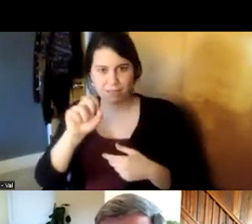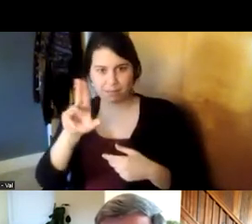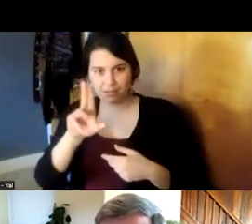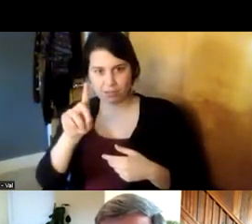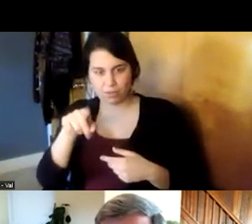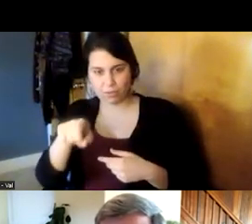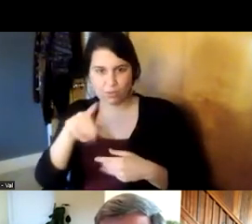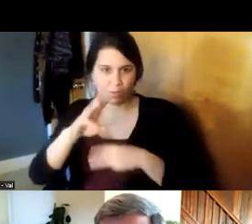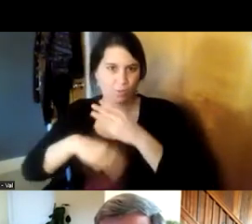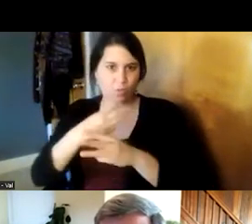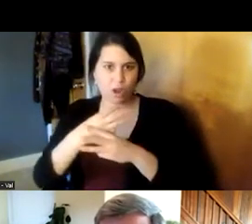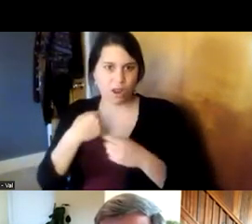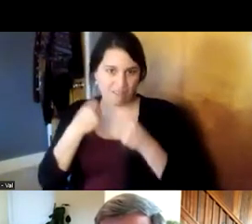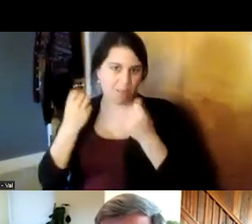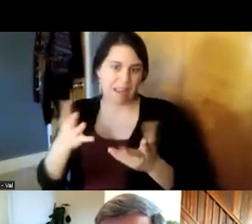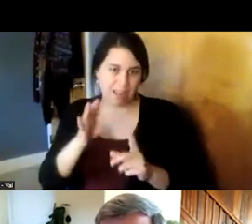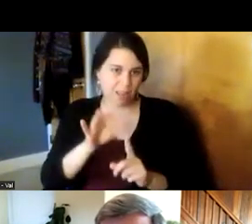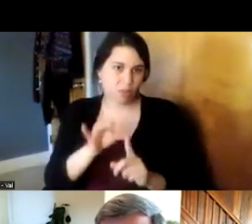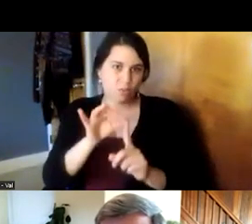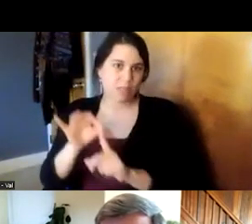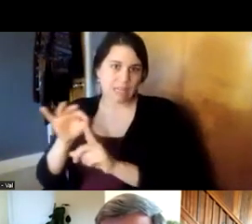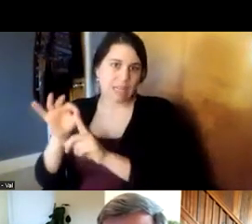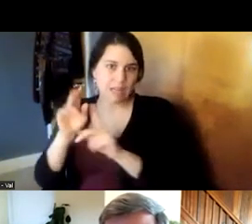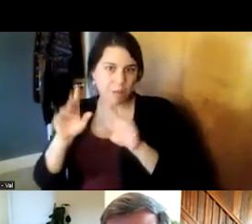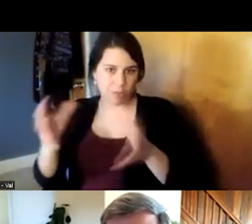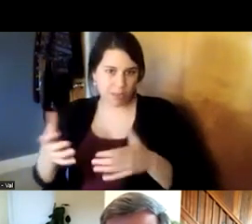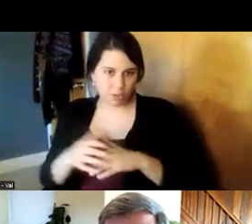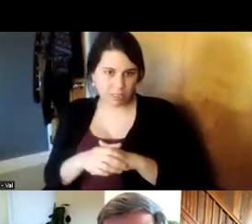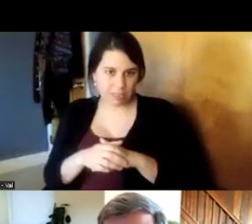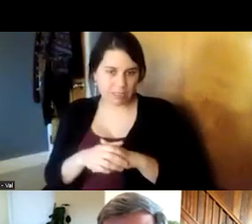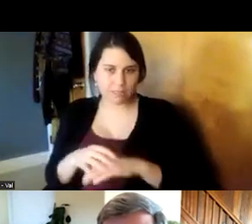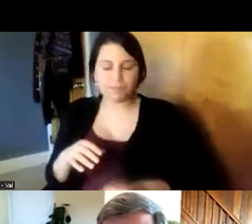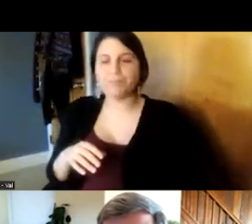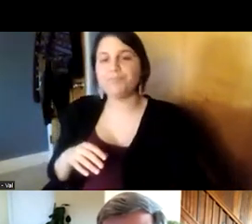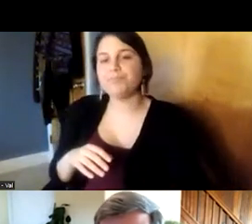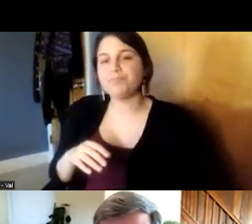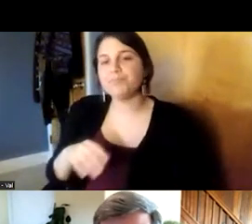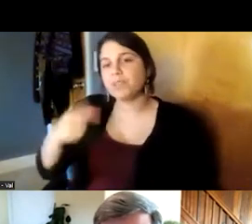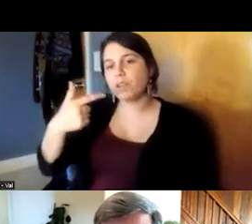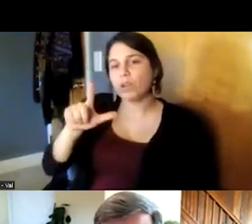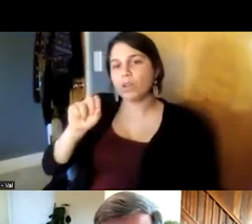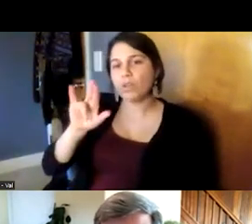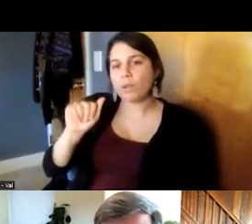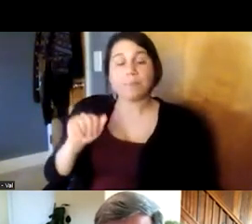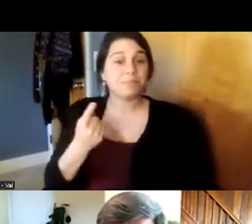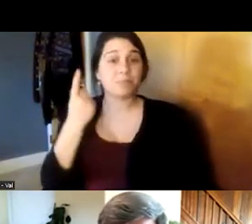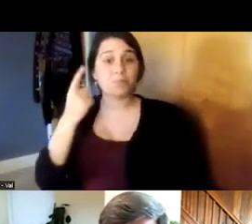multiple unique populations so one one of the unique populations uh that i think of when